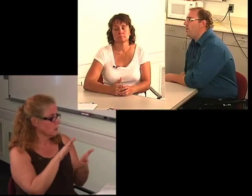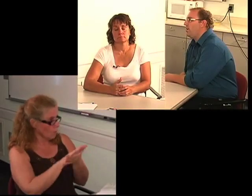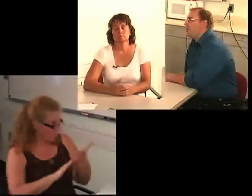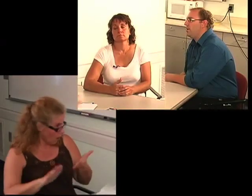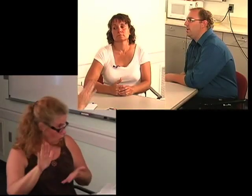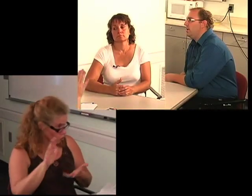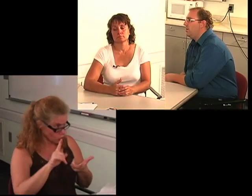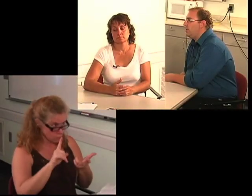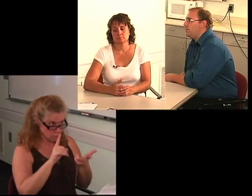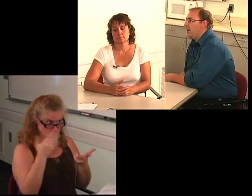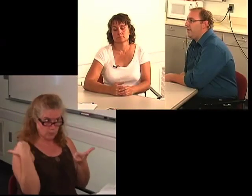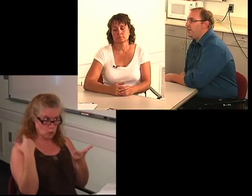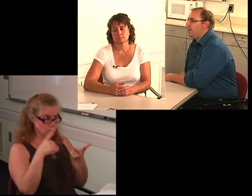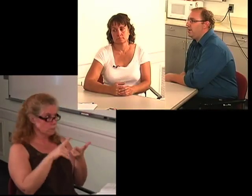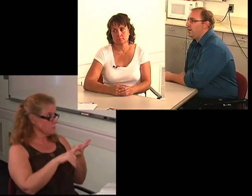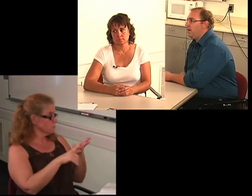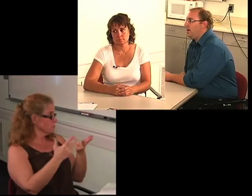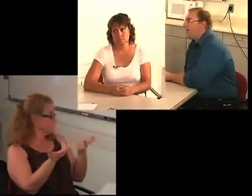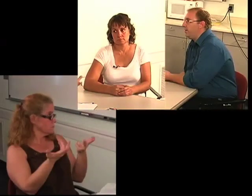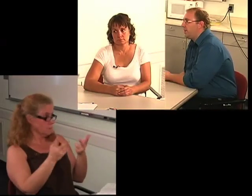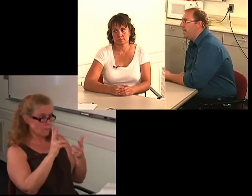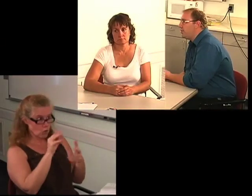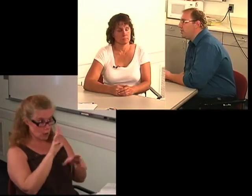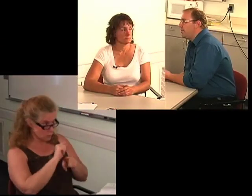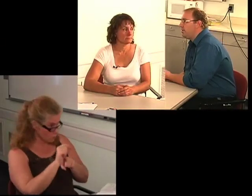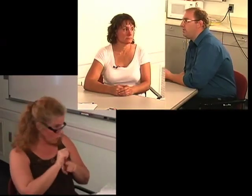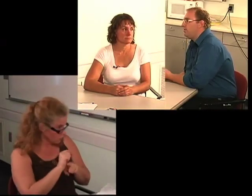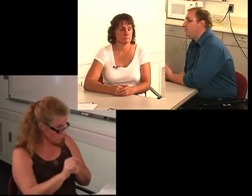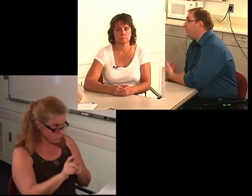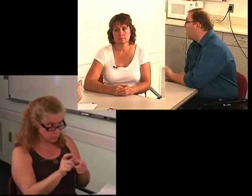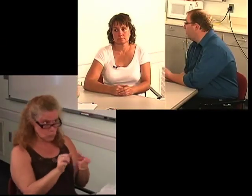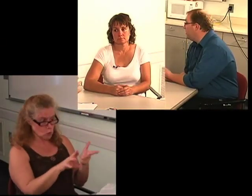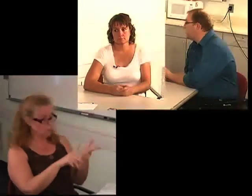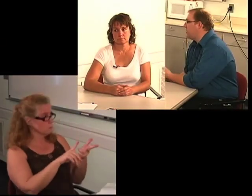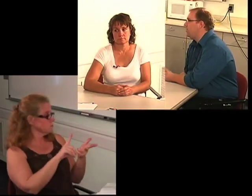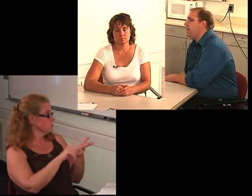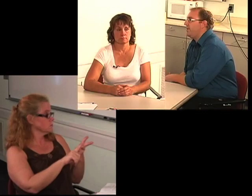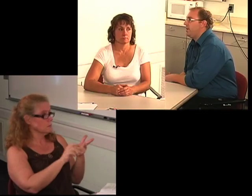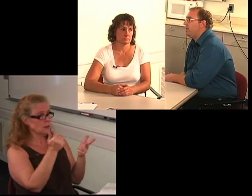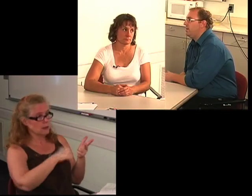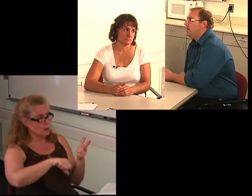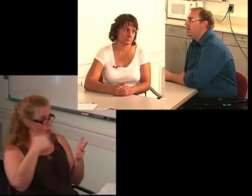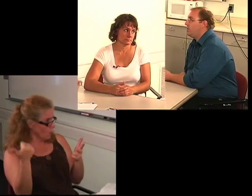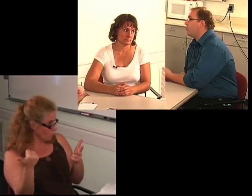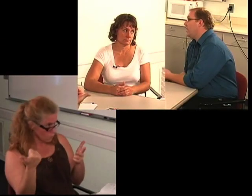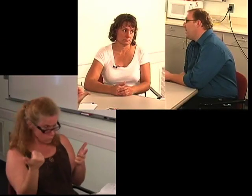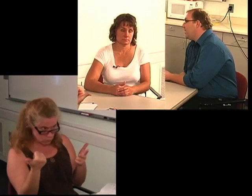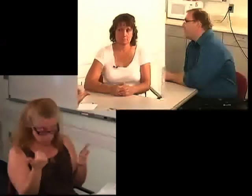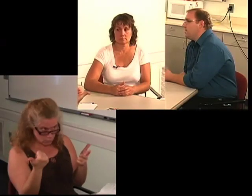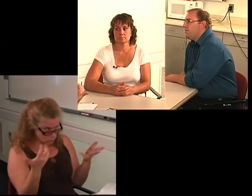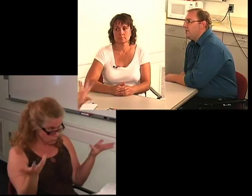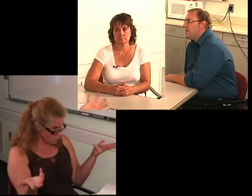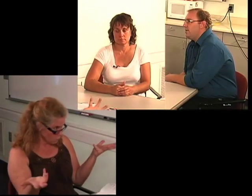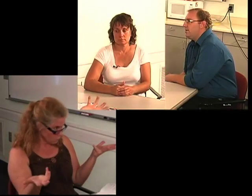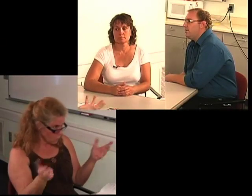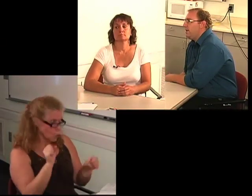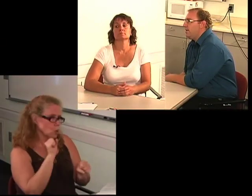or did you have any higher education, did you go to college, did you have any training that you've done,